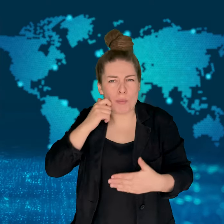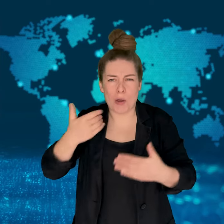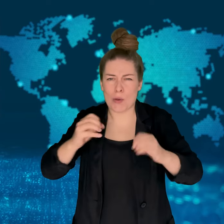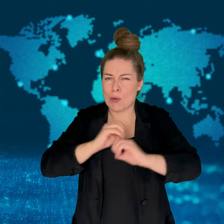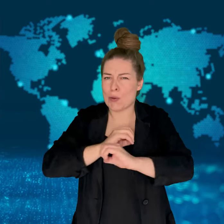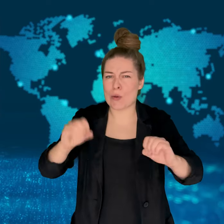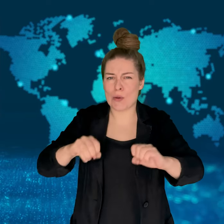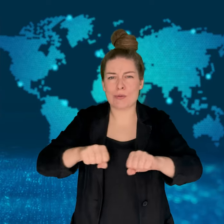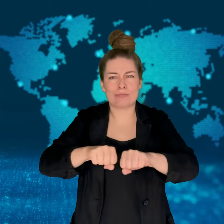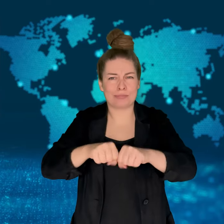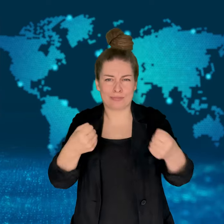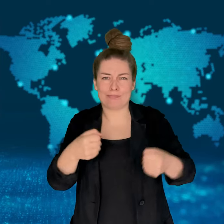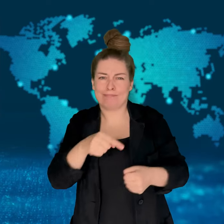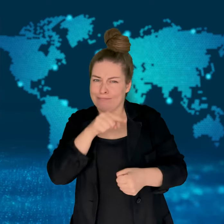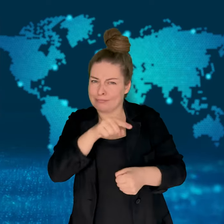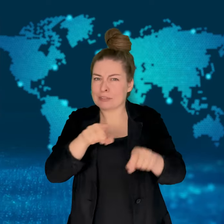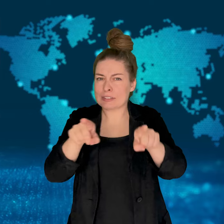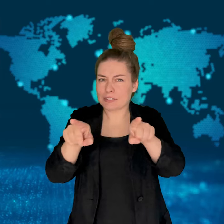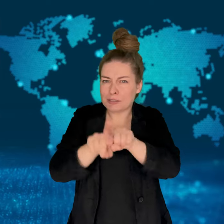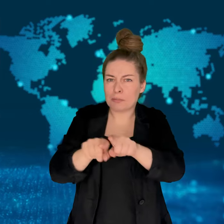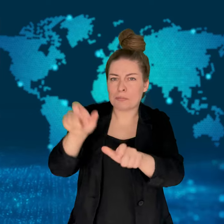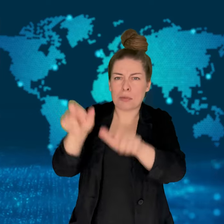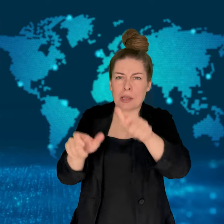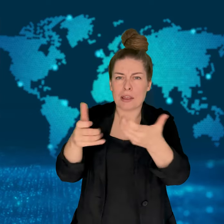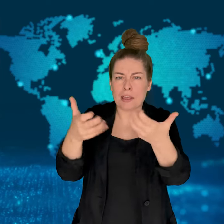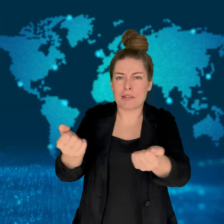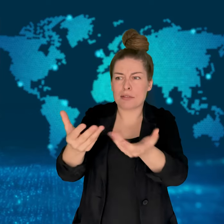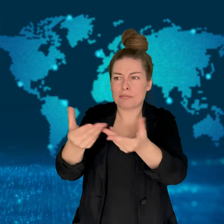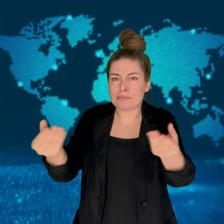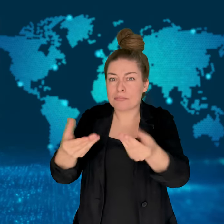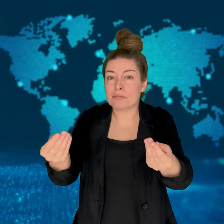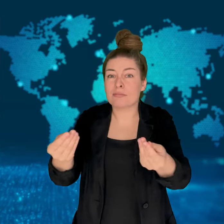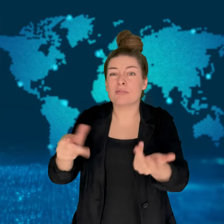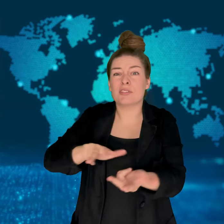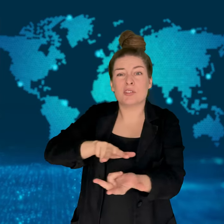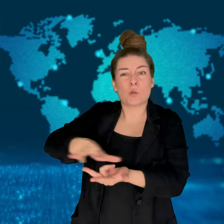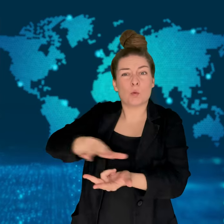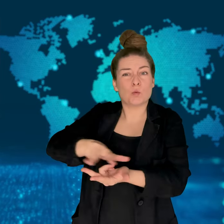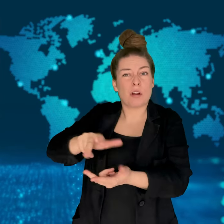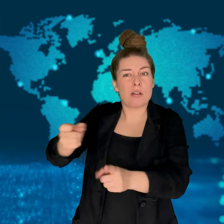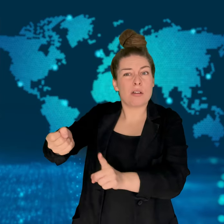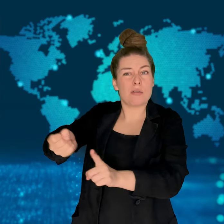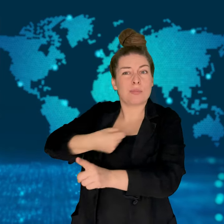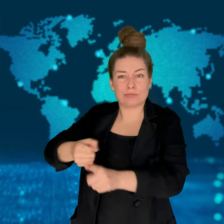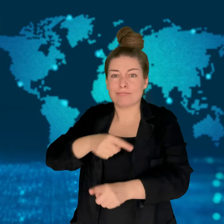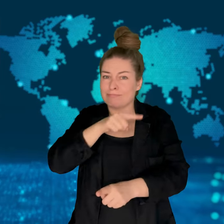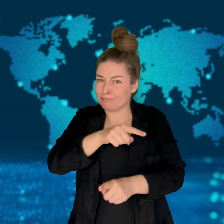He is being held responsible for the forced disappearances